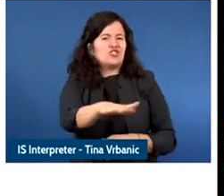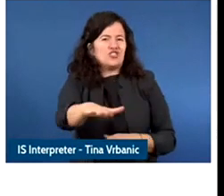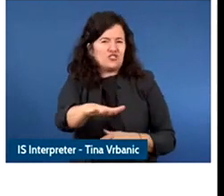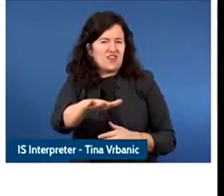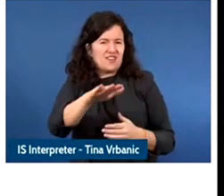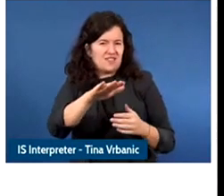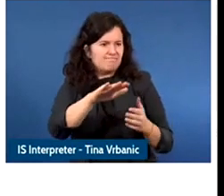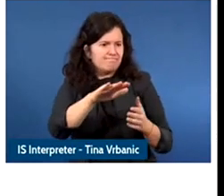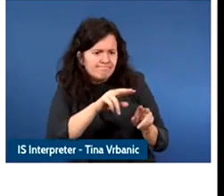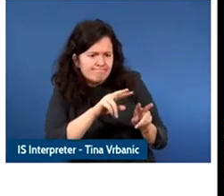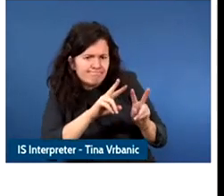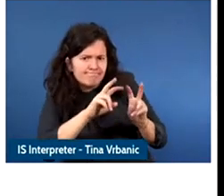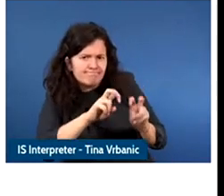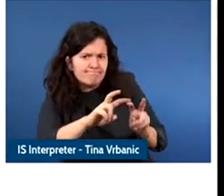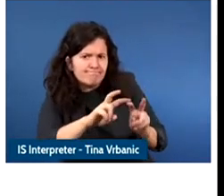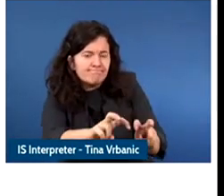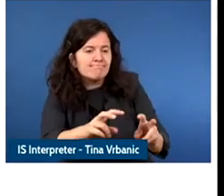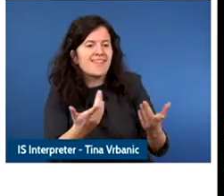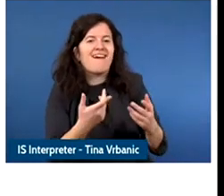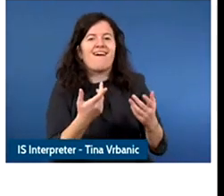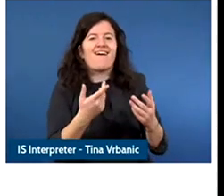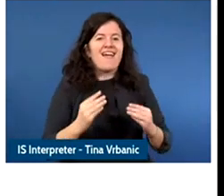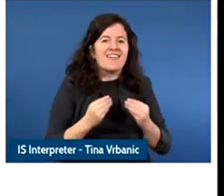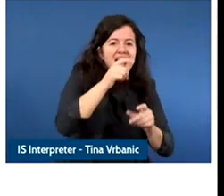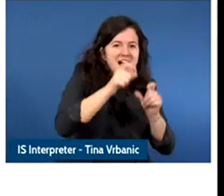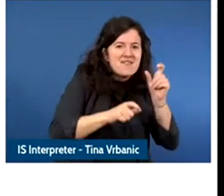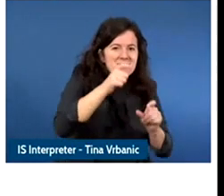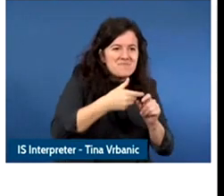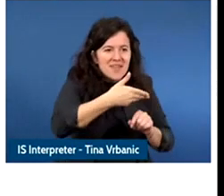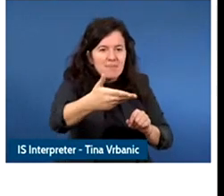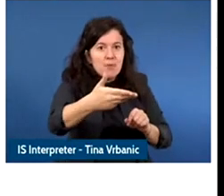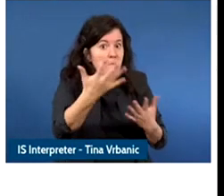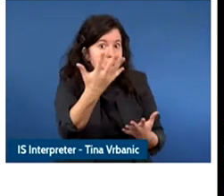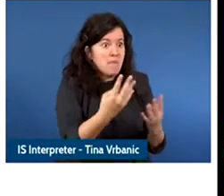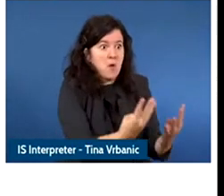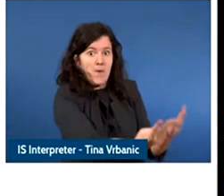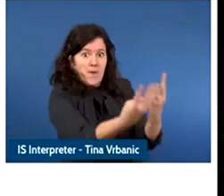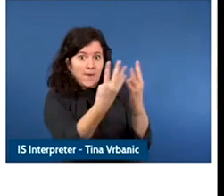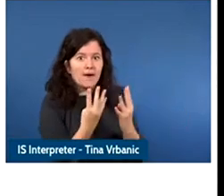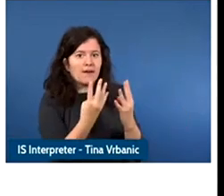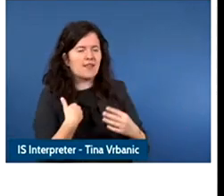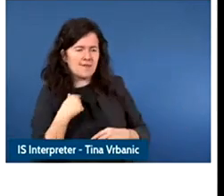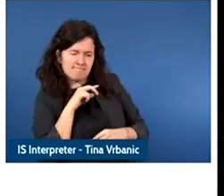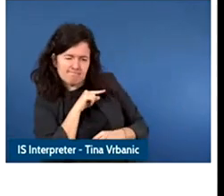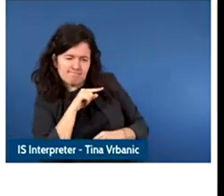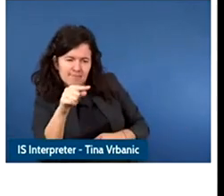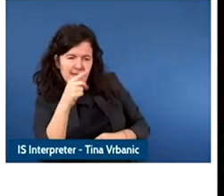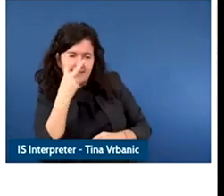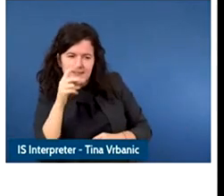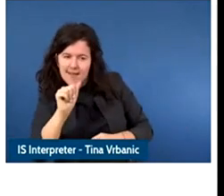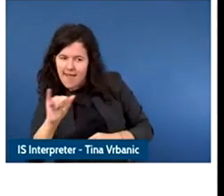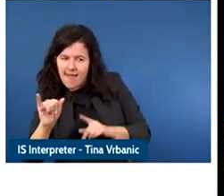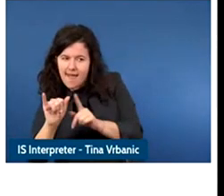where we can study for instance the impact of AI based technologies